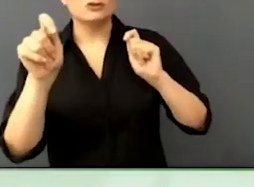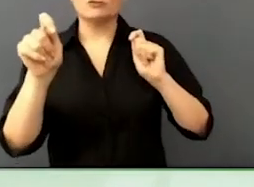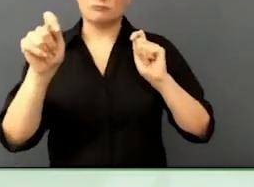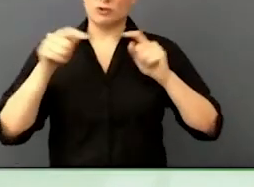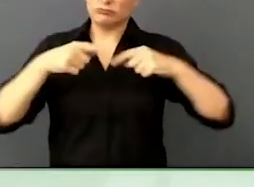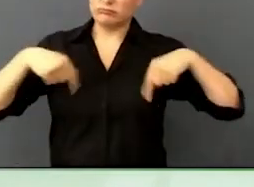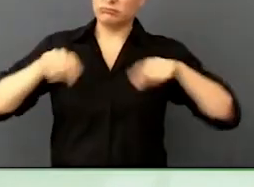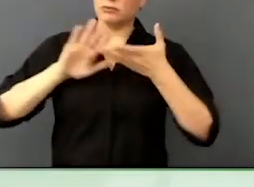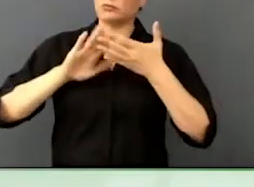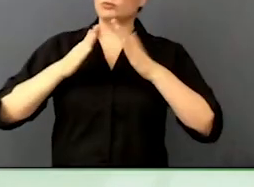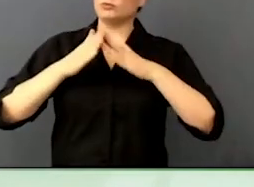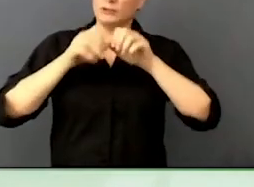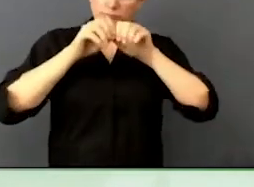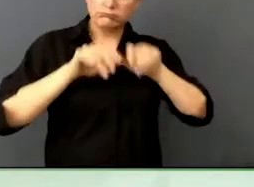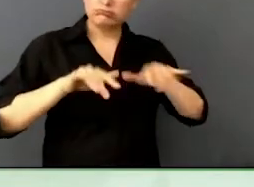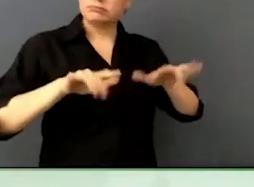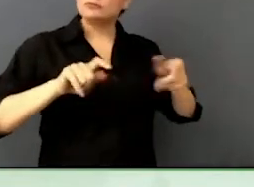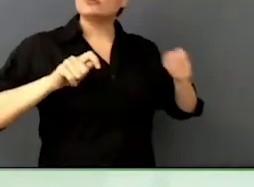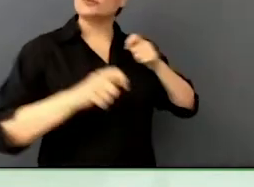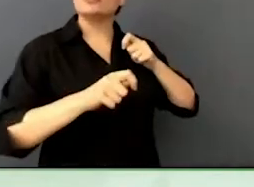we should not forget it is also about governance.